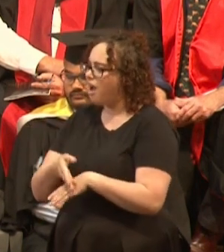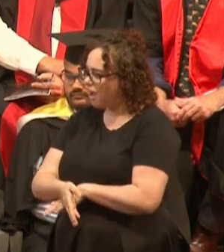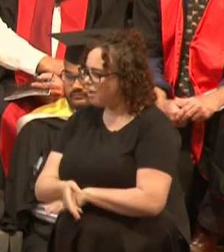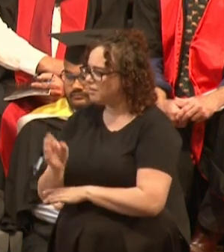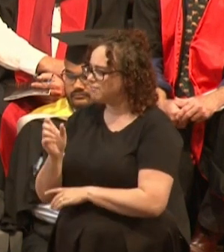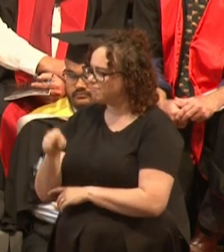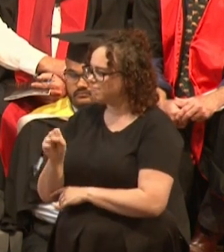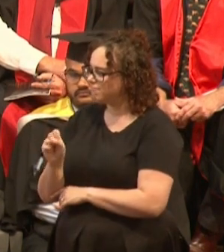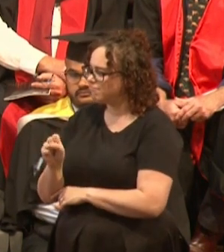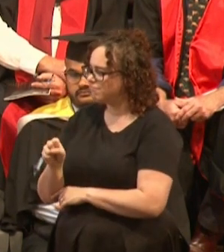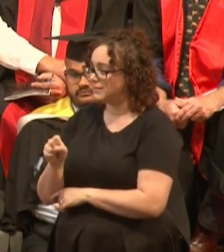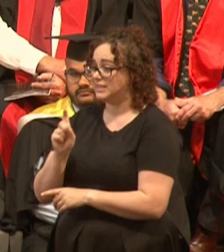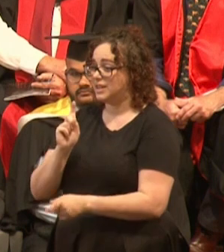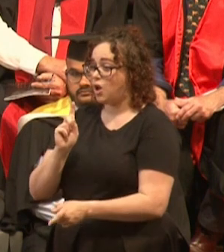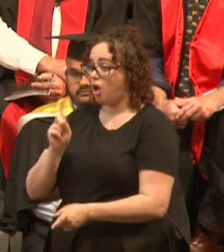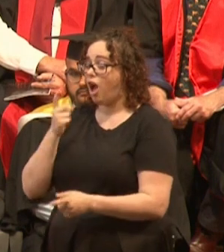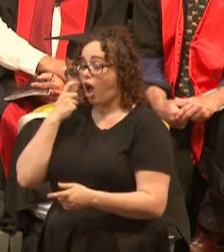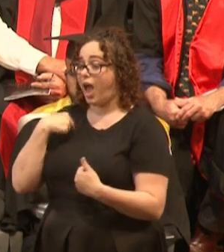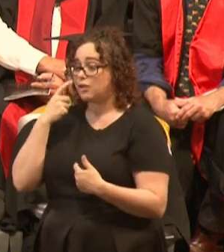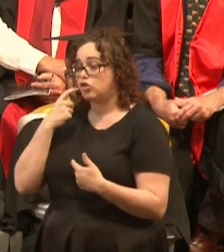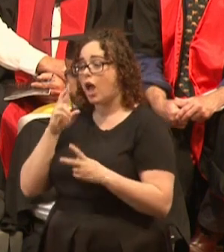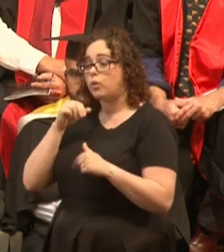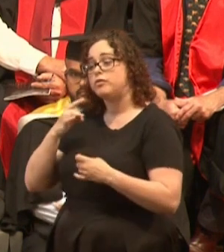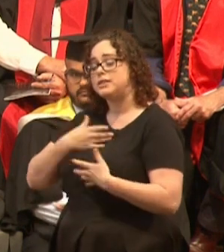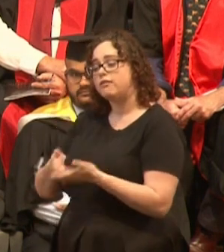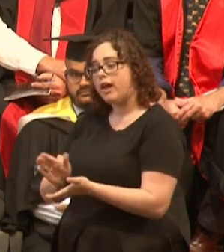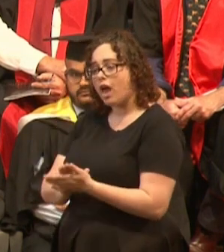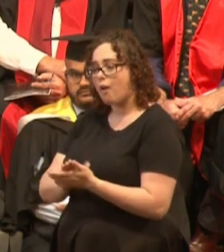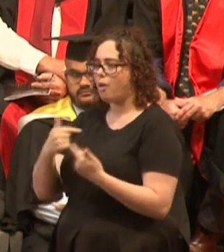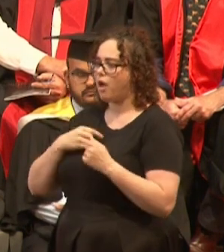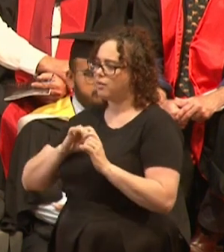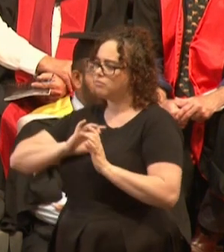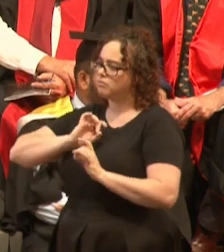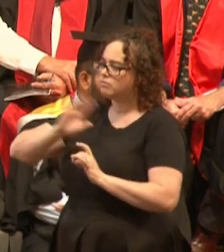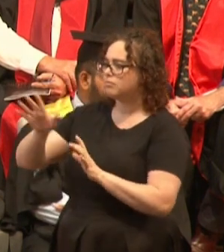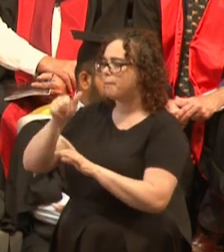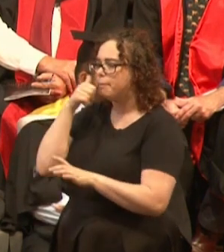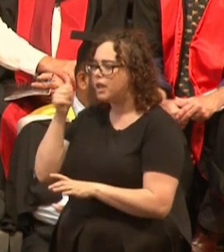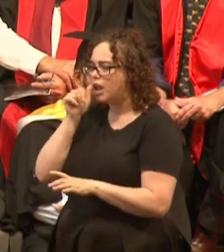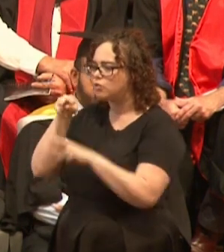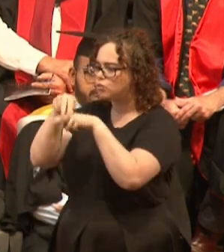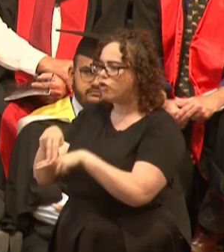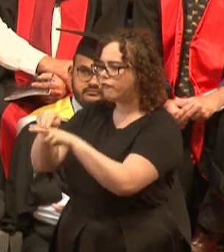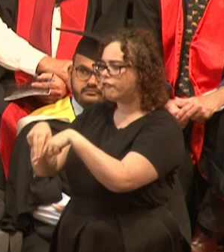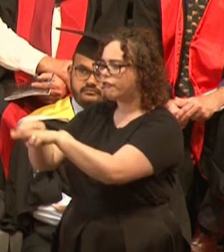I duck off for a quick wave whenever I can. Surfing's a bit of a weird thing because just three percent of your time's